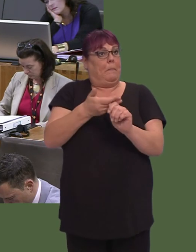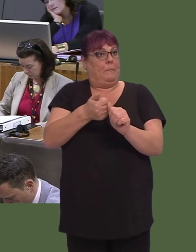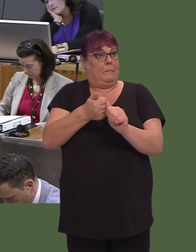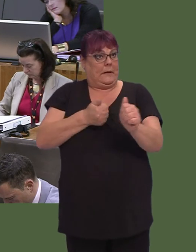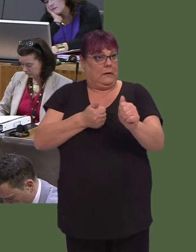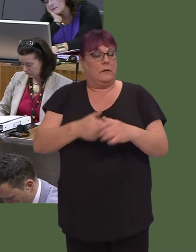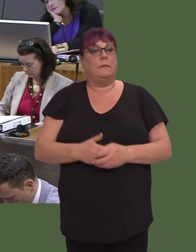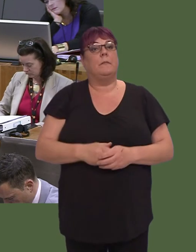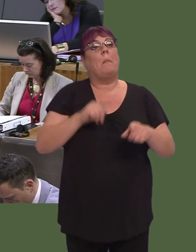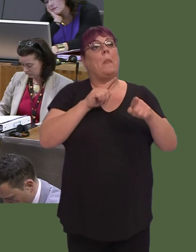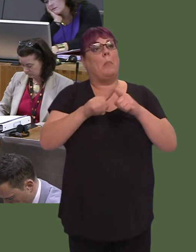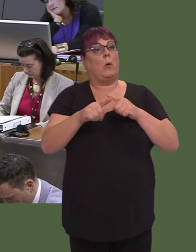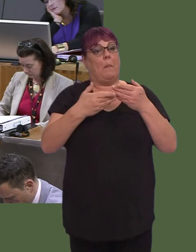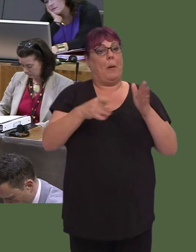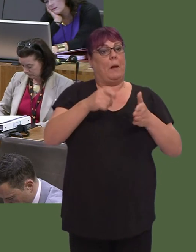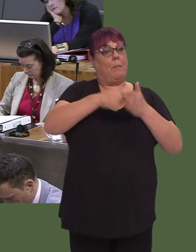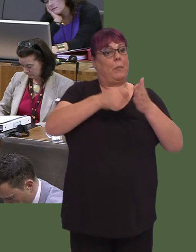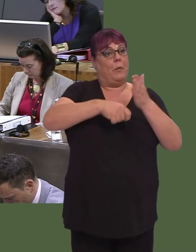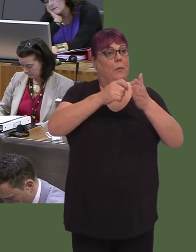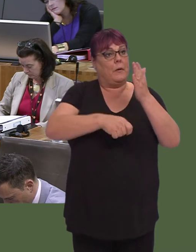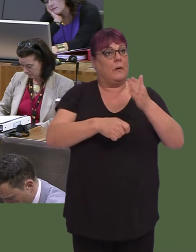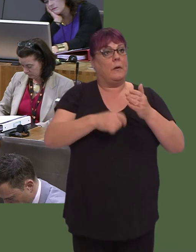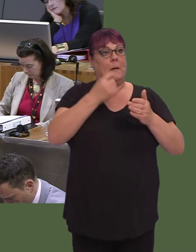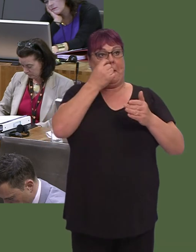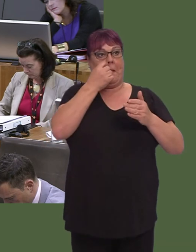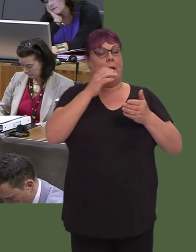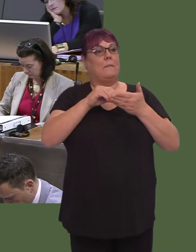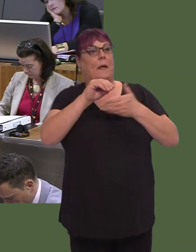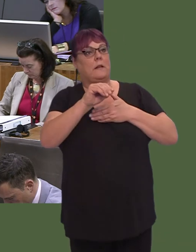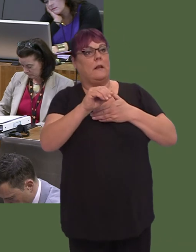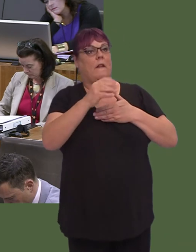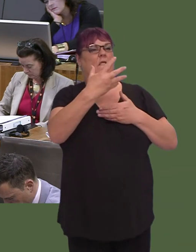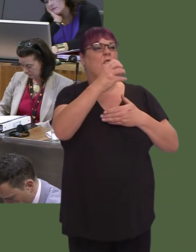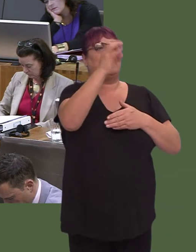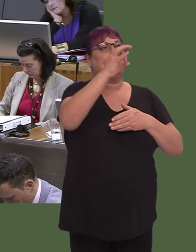of public procurement expenditure won by Welsh-based firms now stands at 50 per cent.